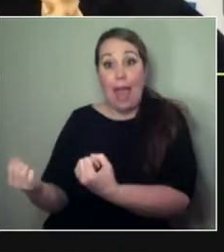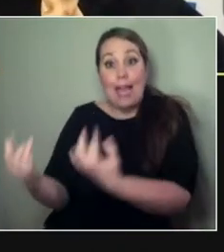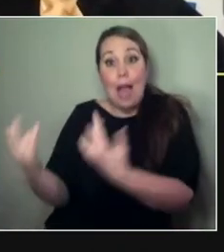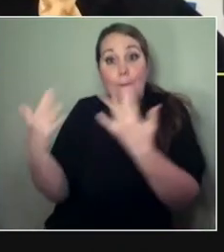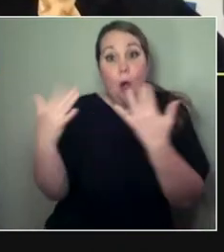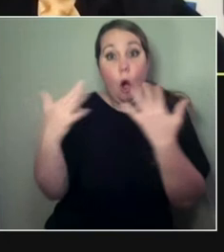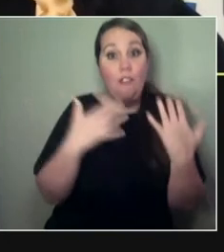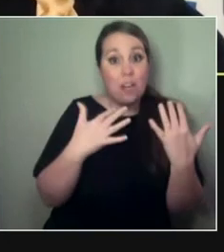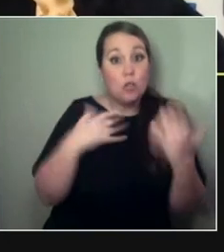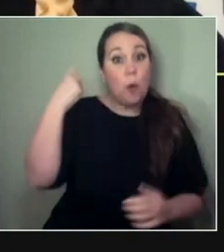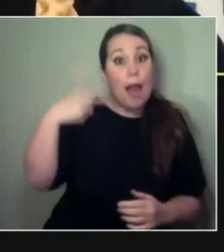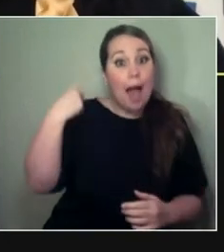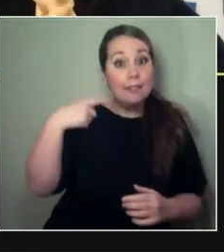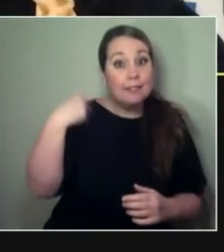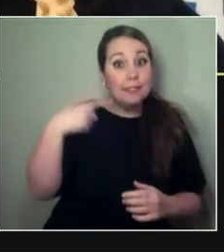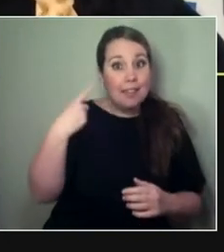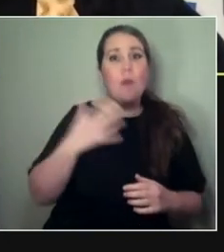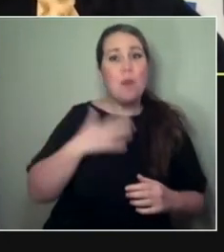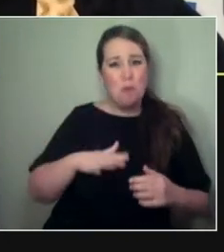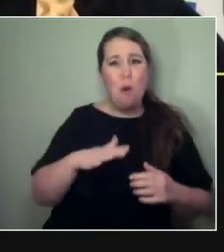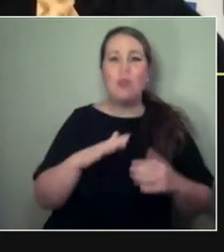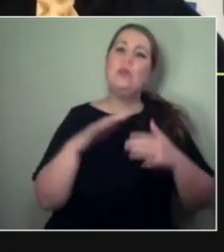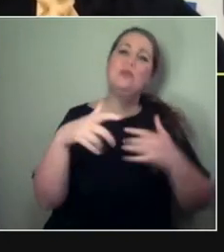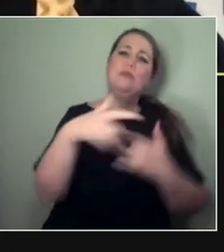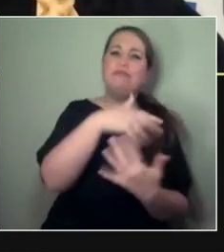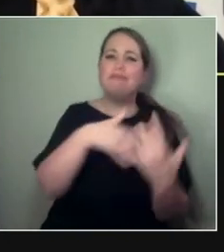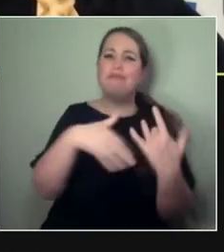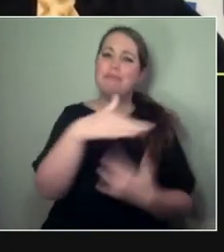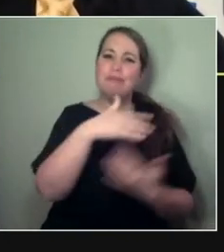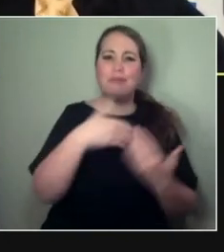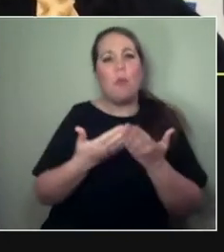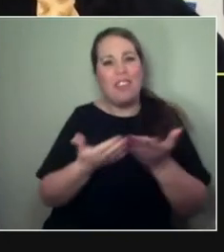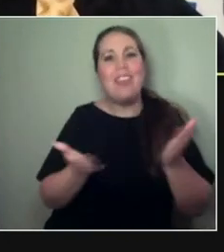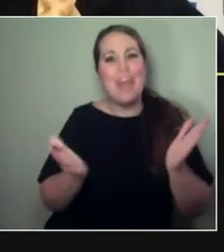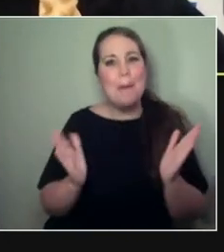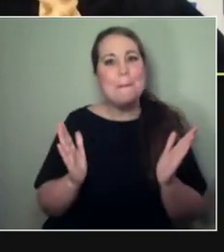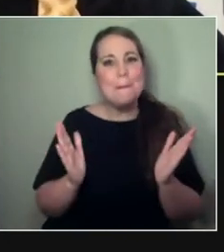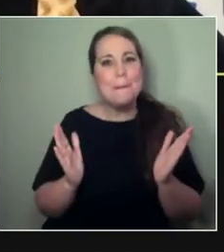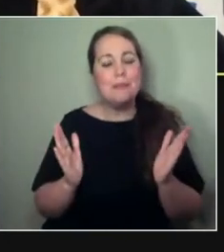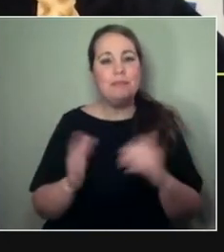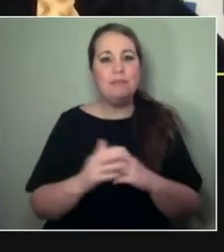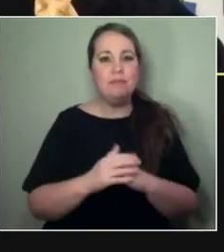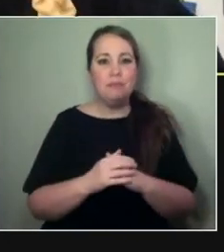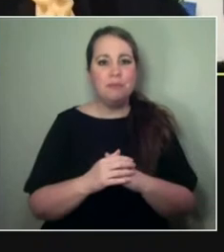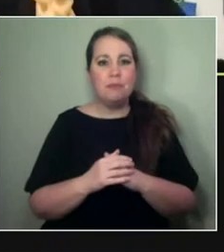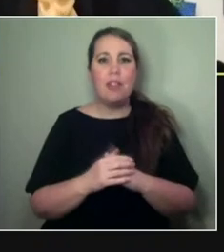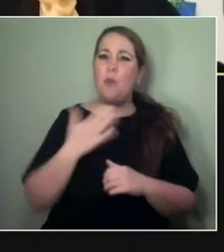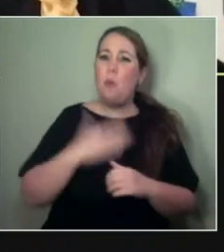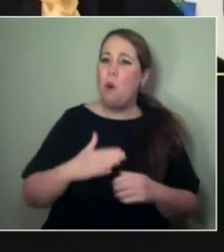more than anything. (CHUCKLES) You know, kind of just converse and just, like...